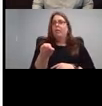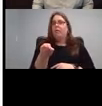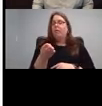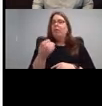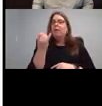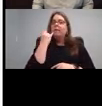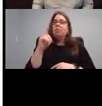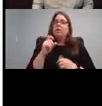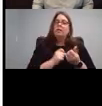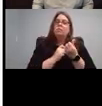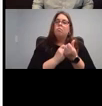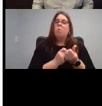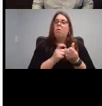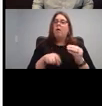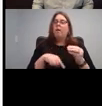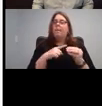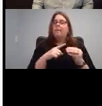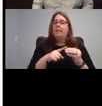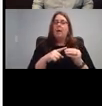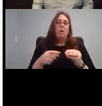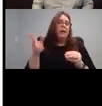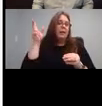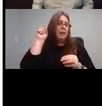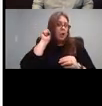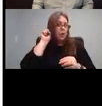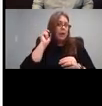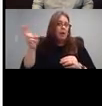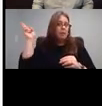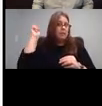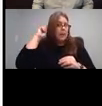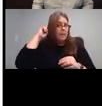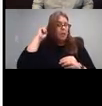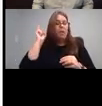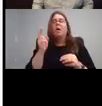cochlear implants, the next one, about language and learning